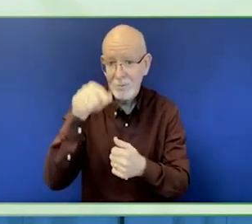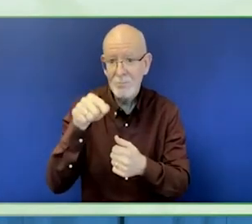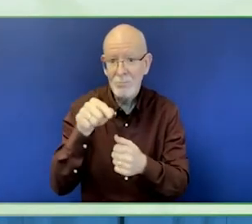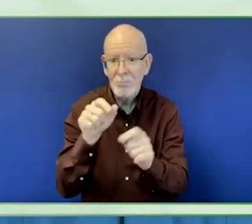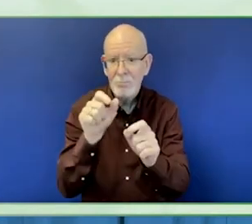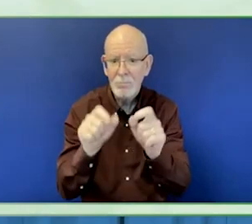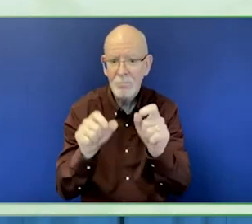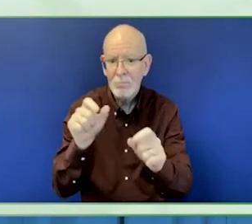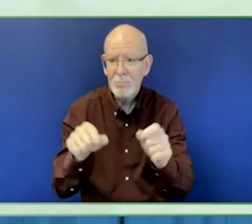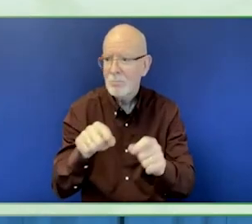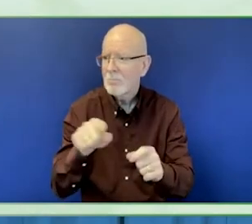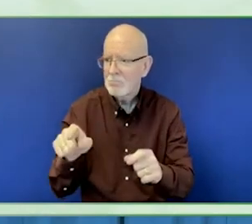and social change.